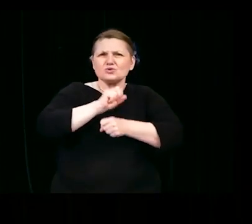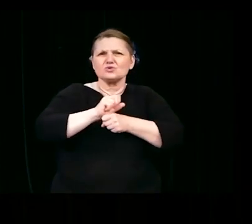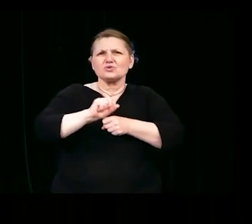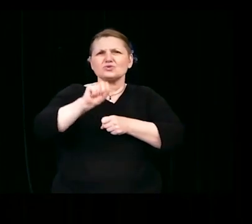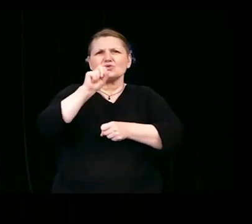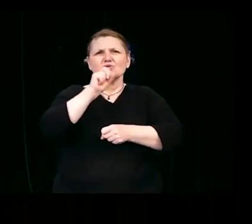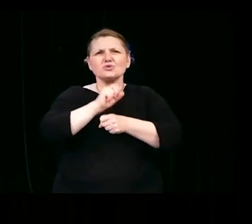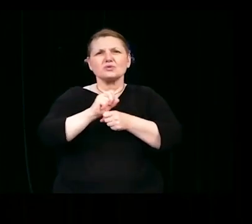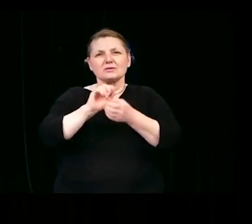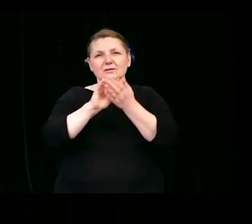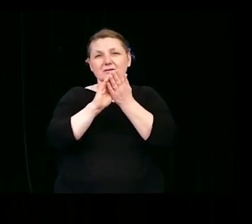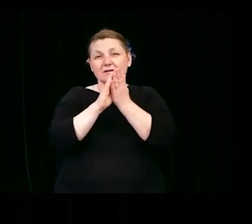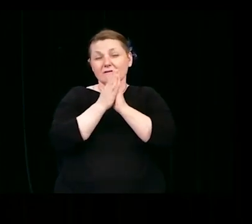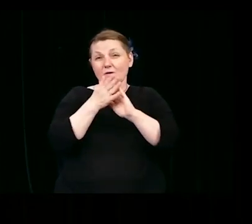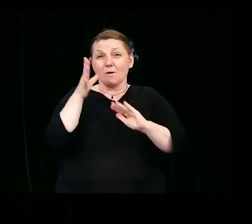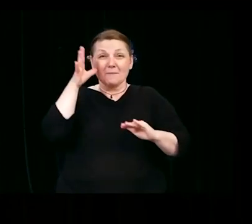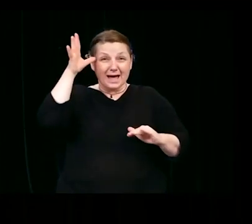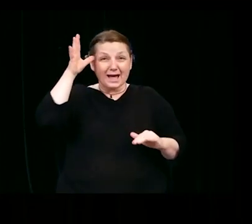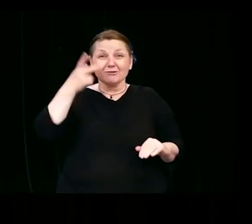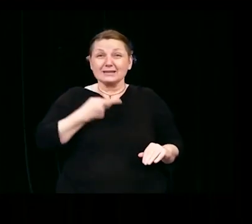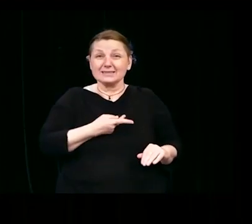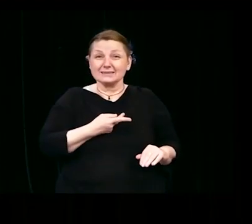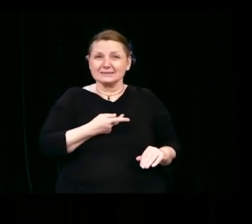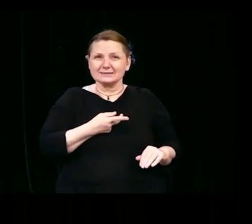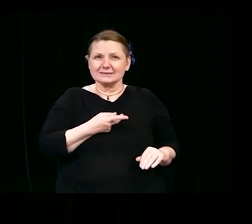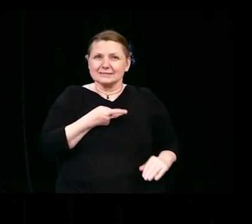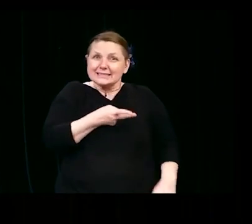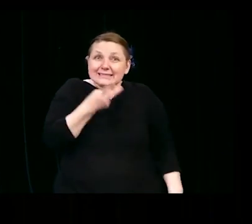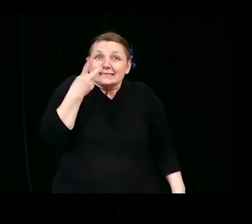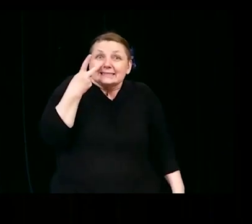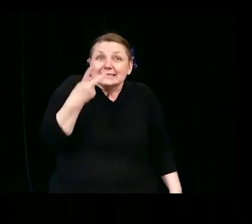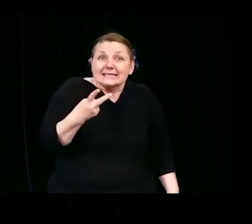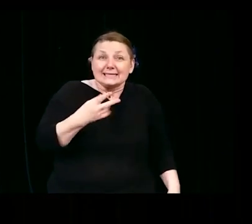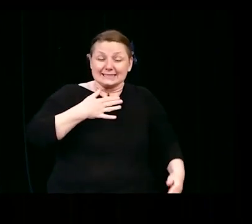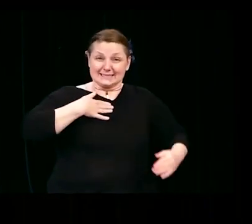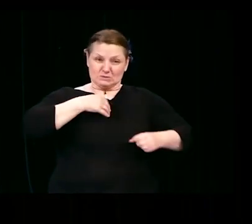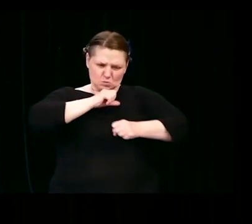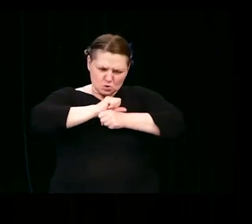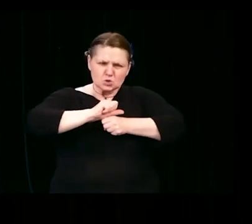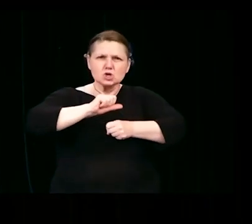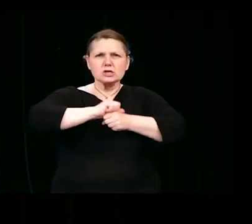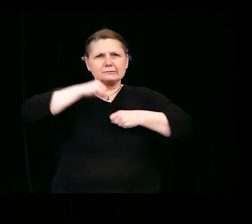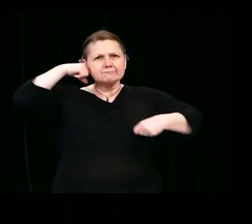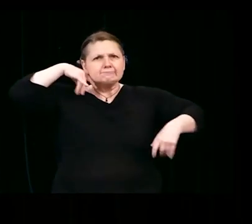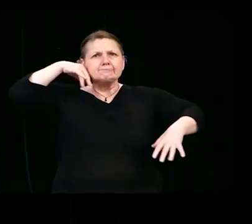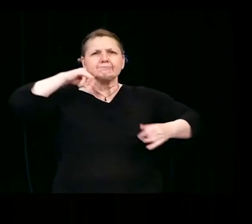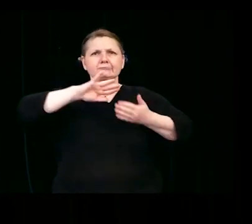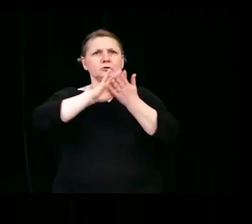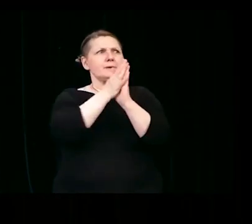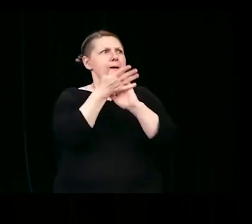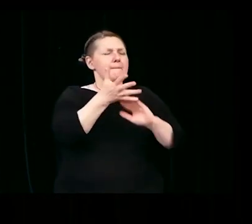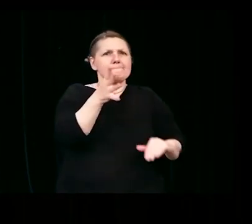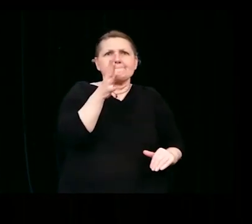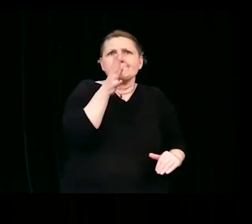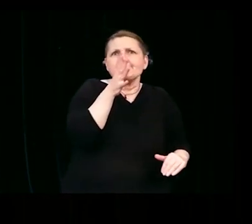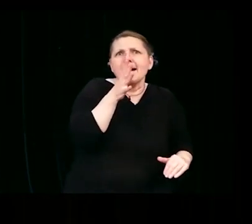it takes to be parents. She sees all the hard work I do to be the